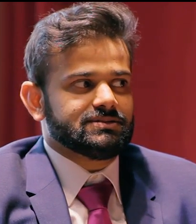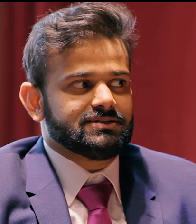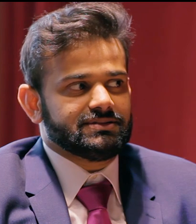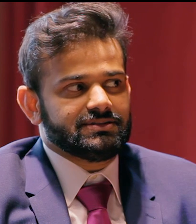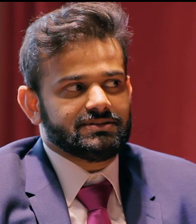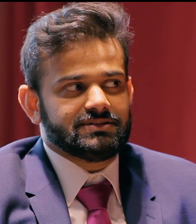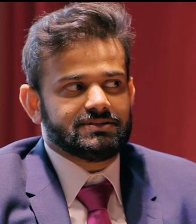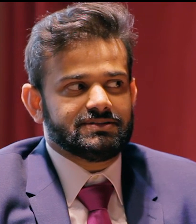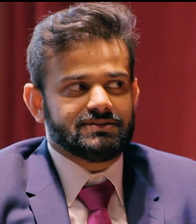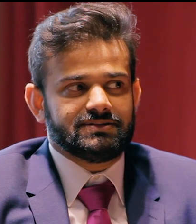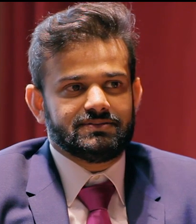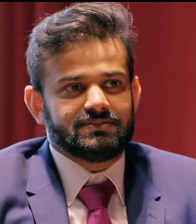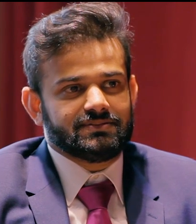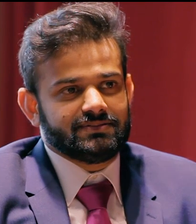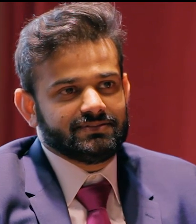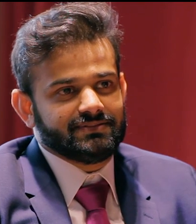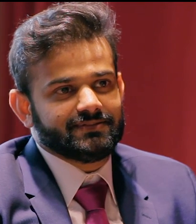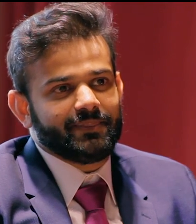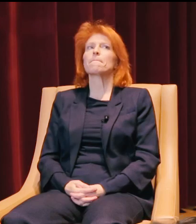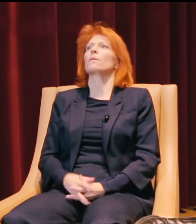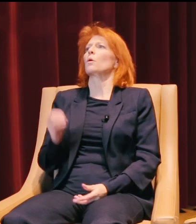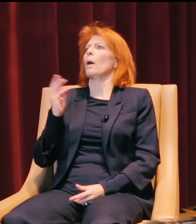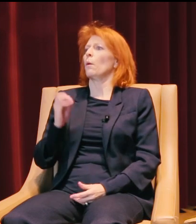explain yourself in one sentence. Well, um.